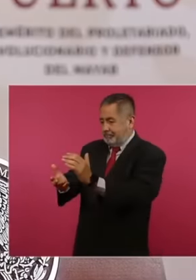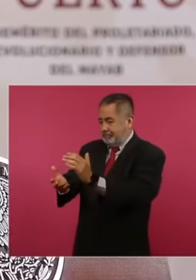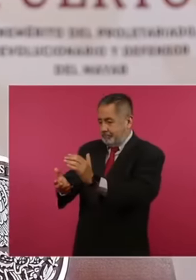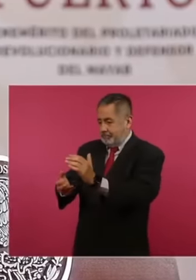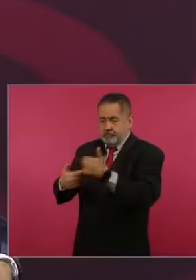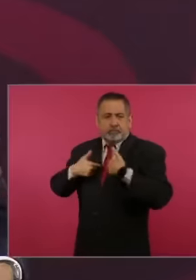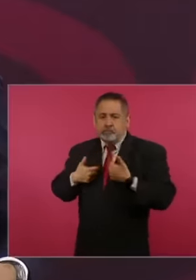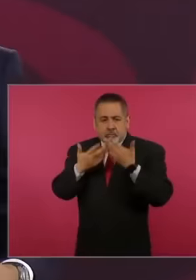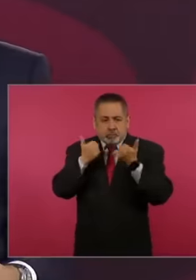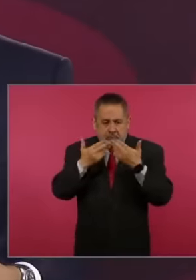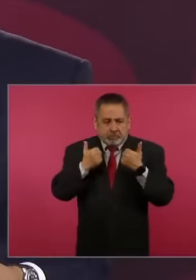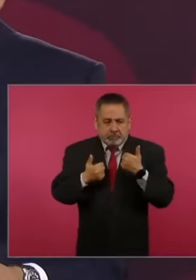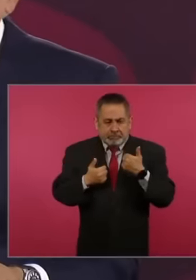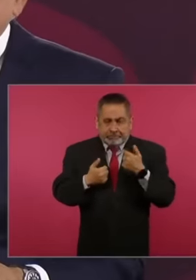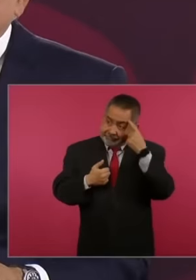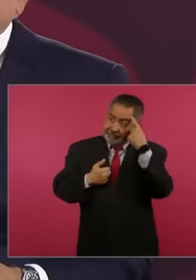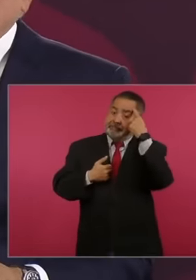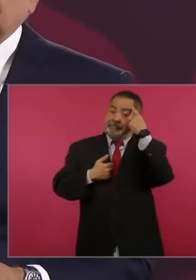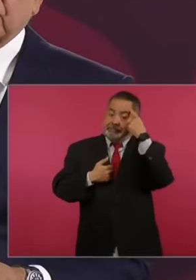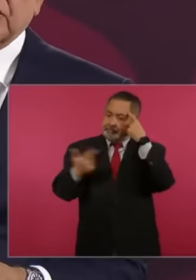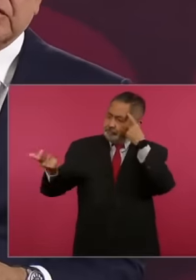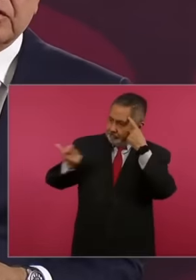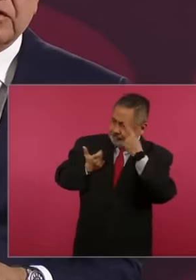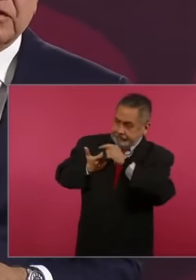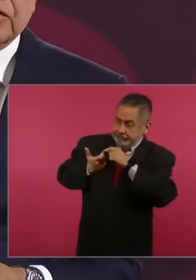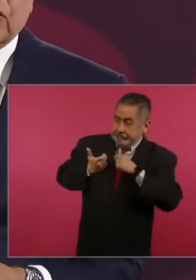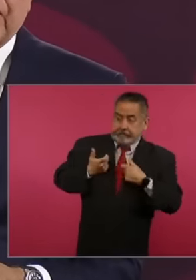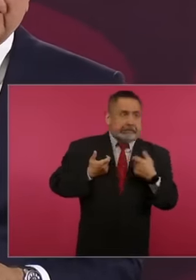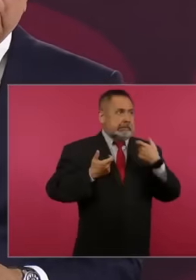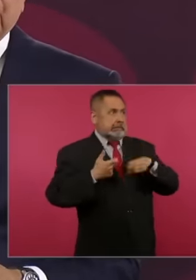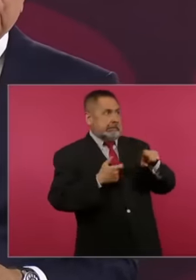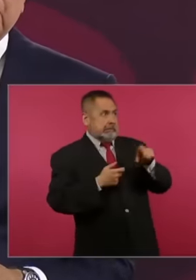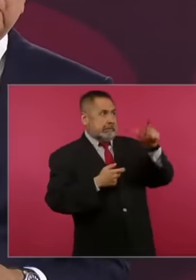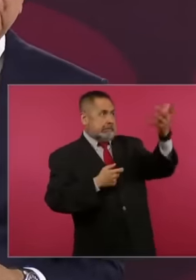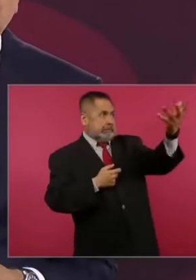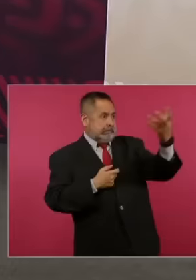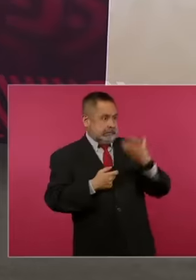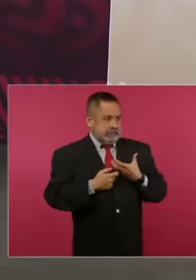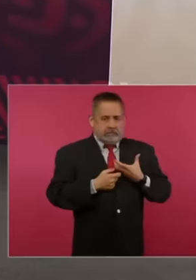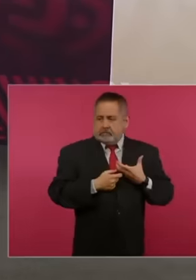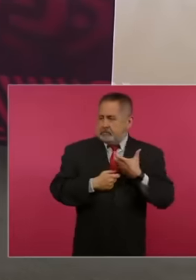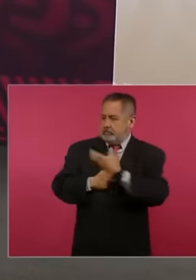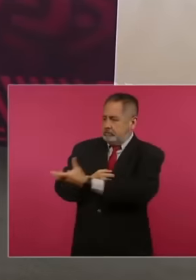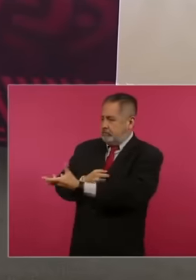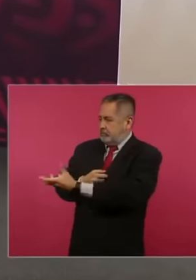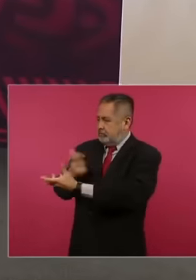a Repsol contract with the government of Peru to bring